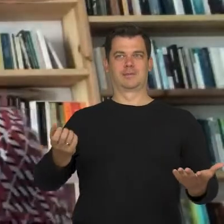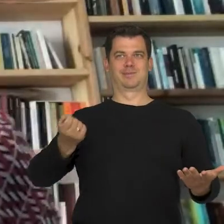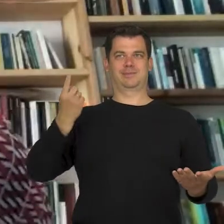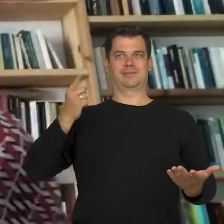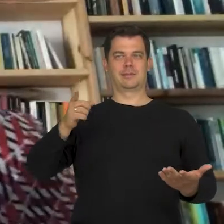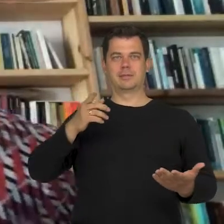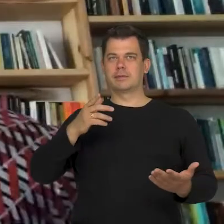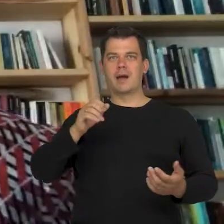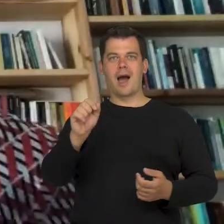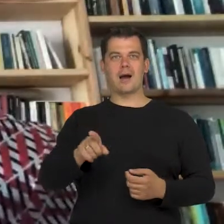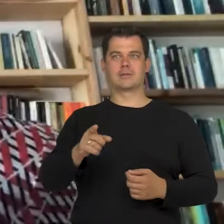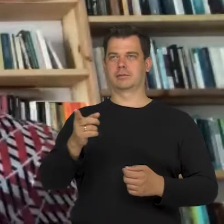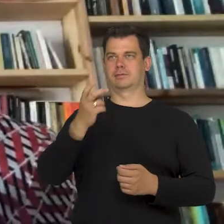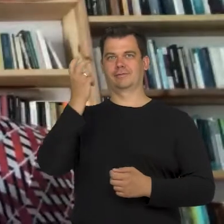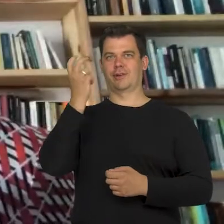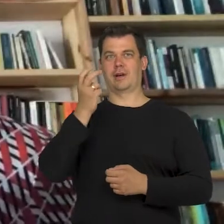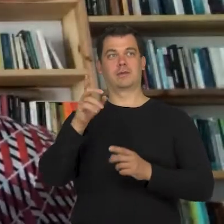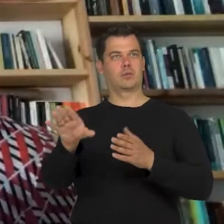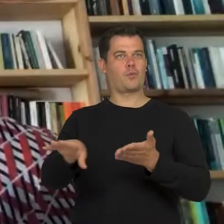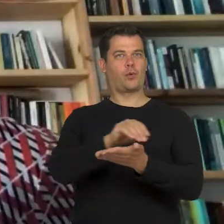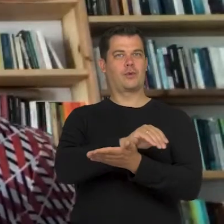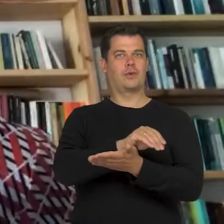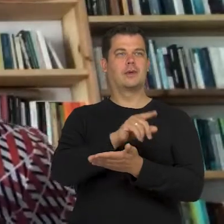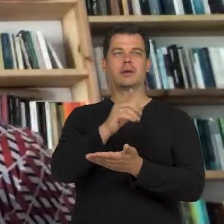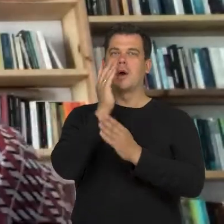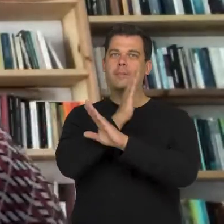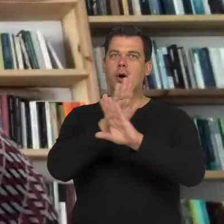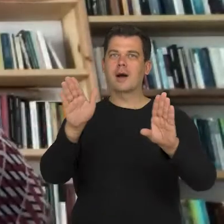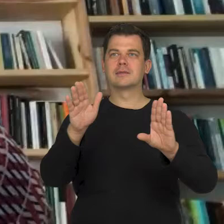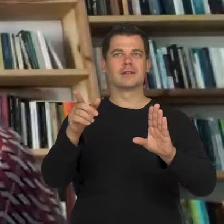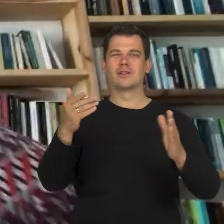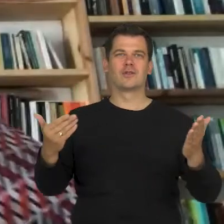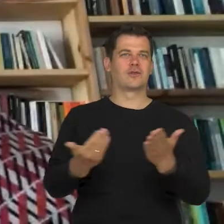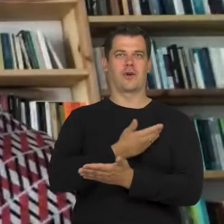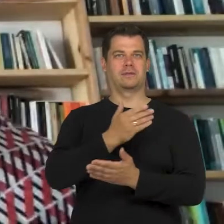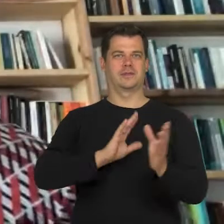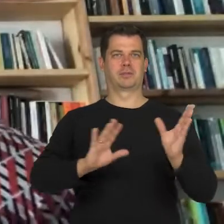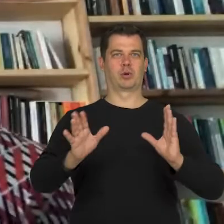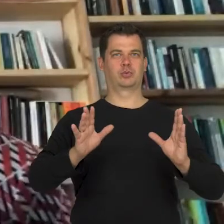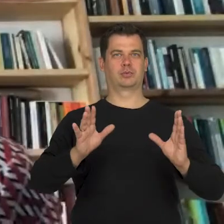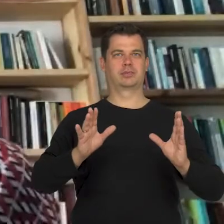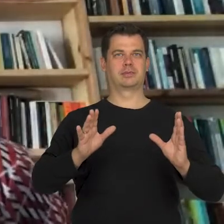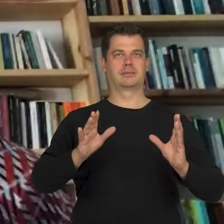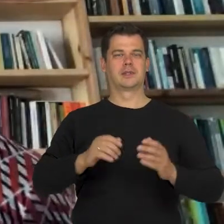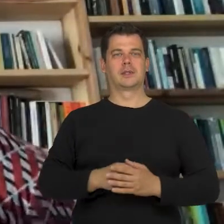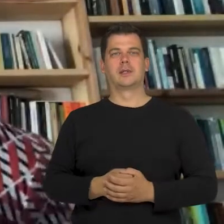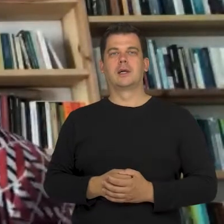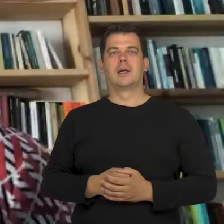for able-bodied artists because it's a display of a completely new form of language. This language is something that broadens